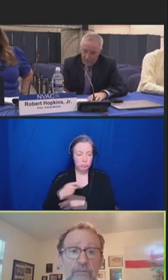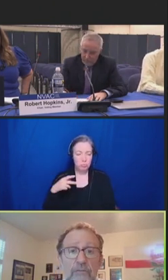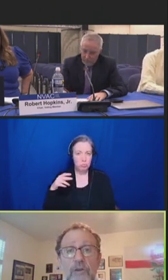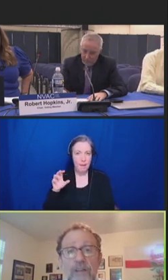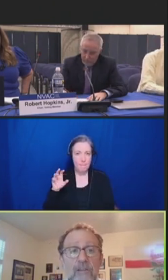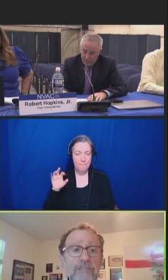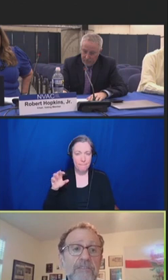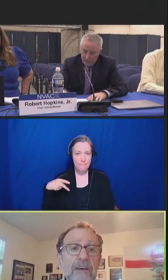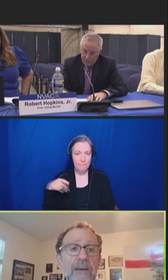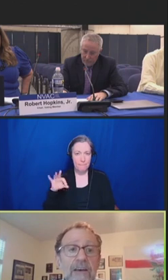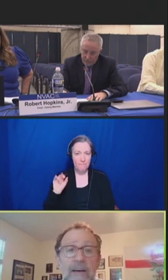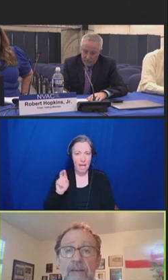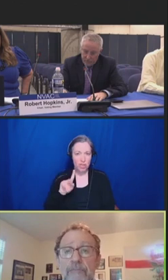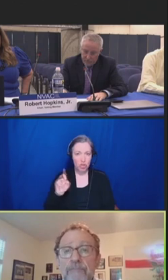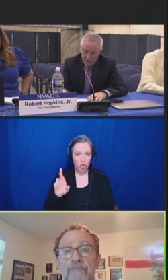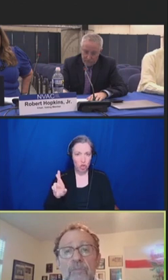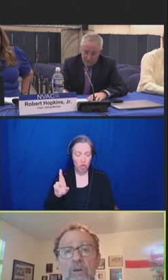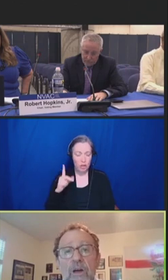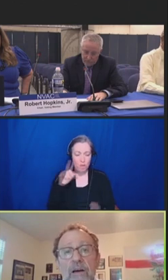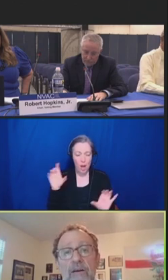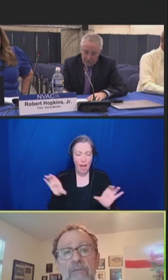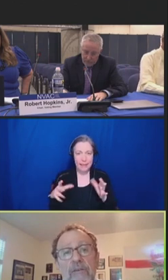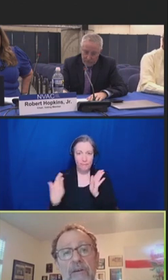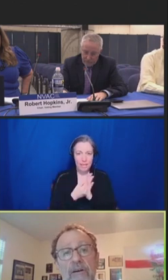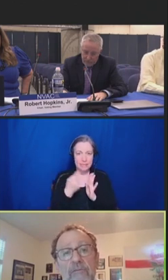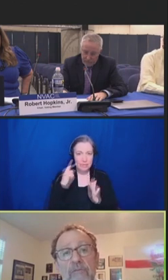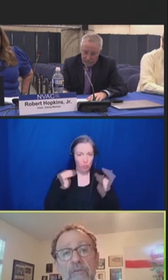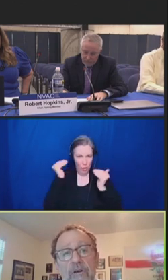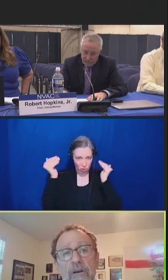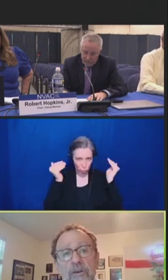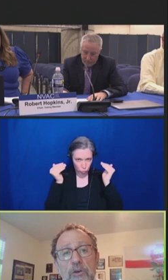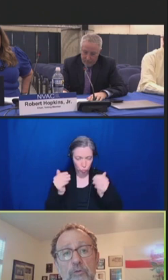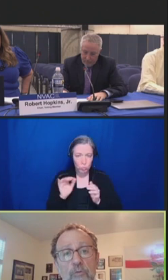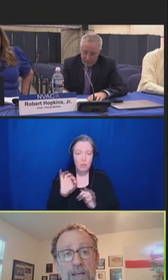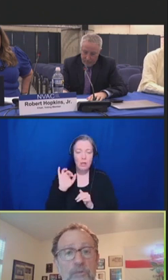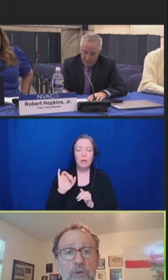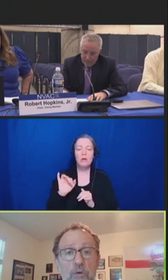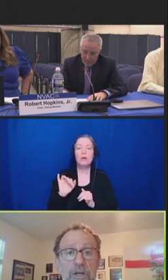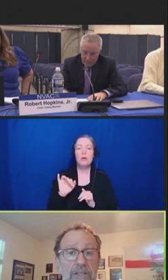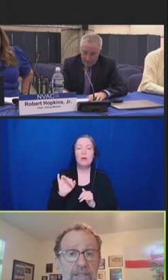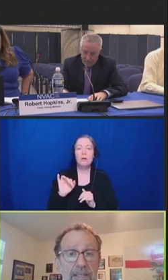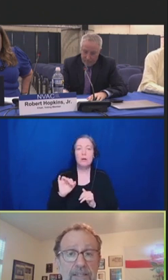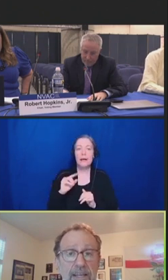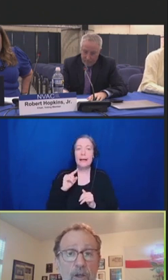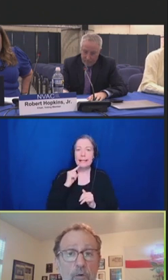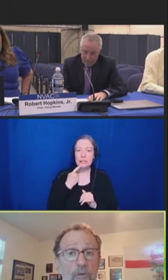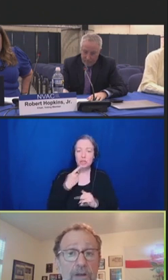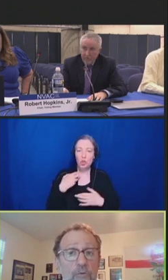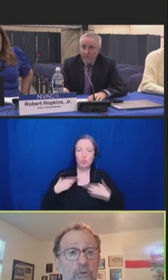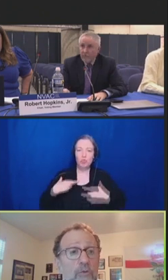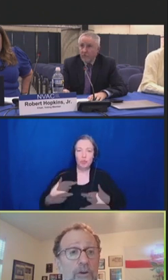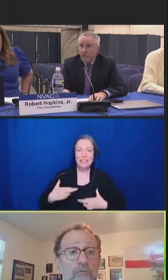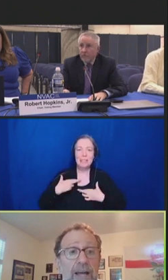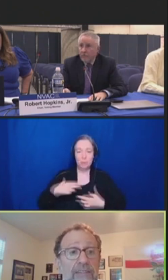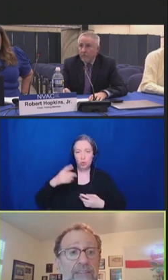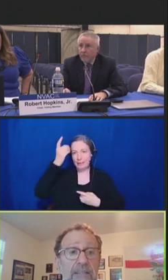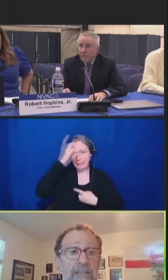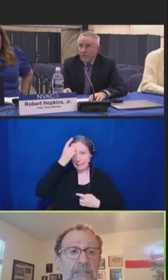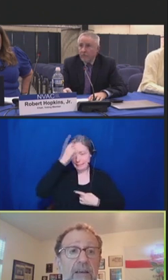immunization for adults, acute respiratory disease, and lower respiratory tract disease